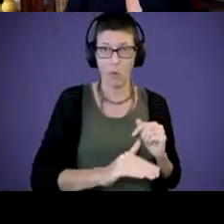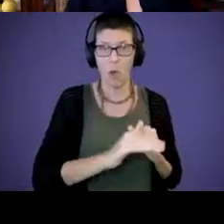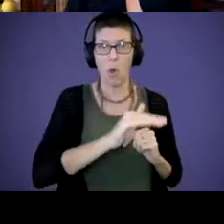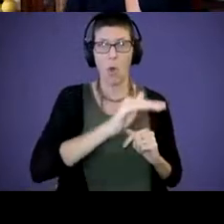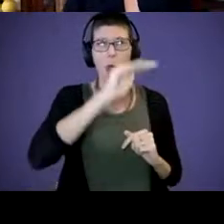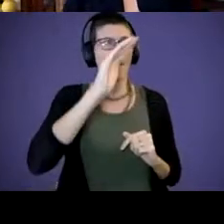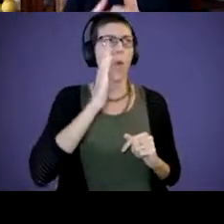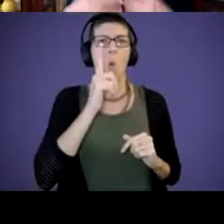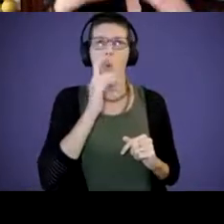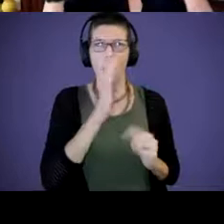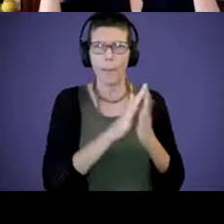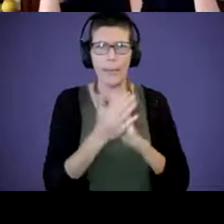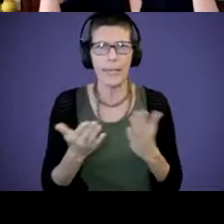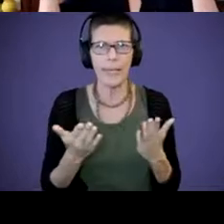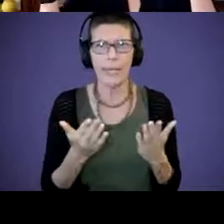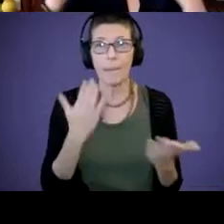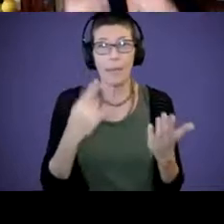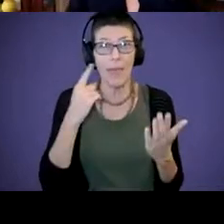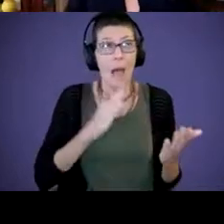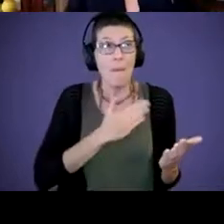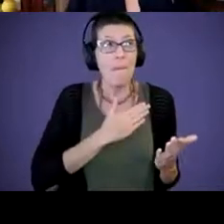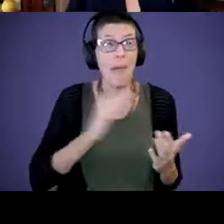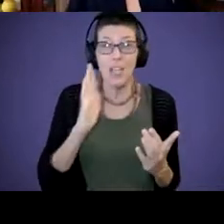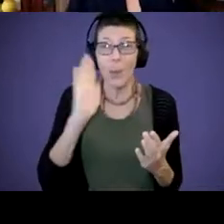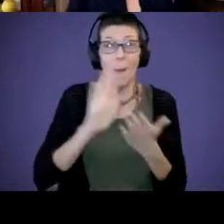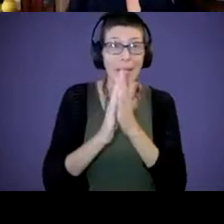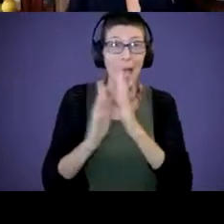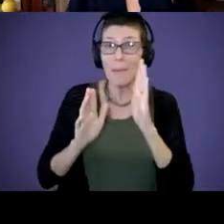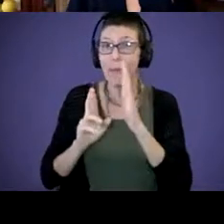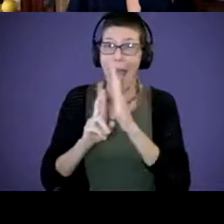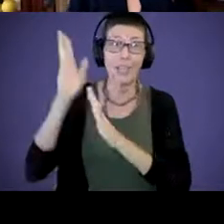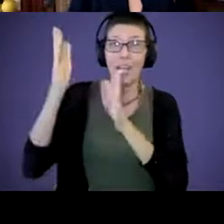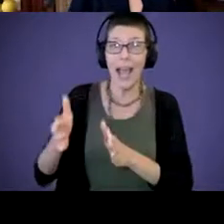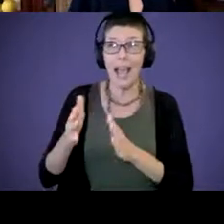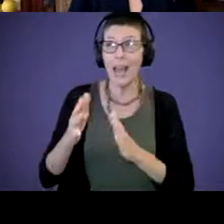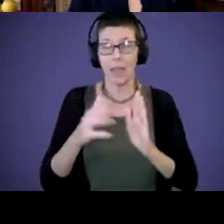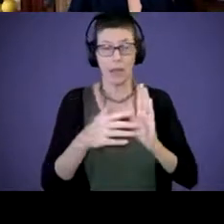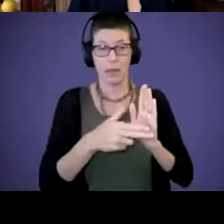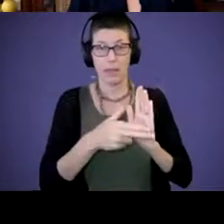“My child's going to be an astronaut” and you get a diagnosis and it doesn't feel so real anymore.